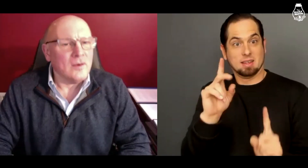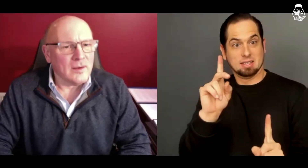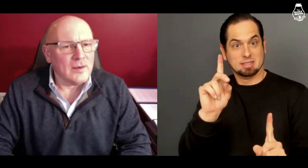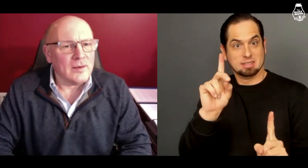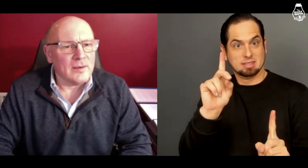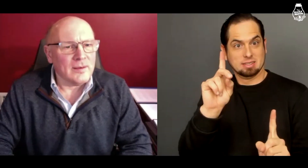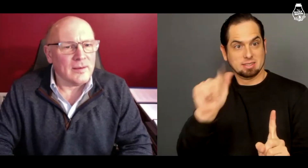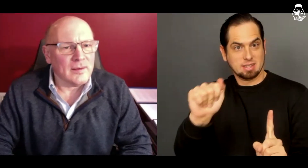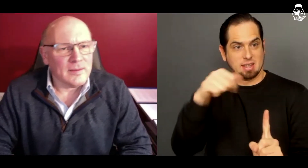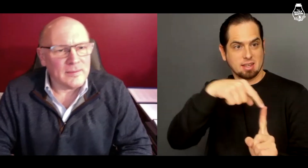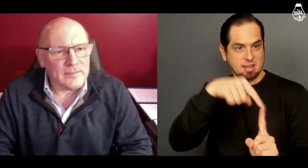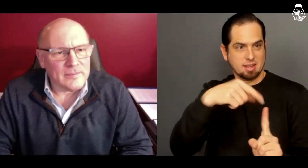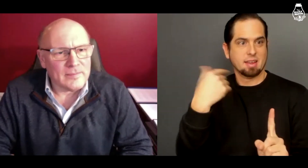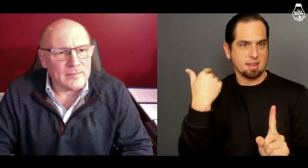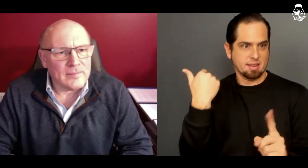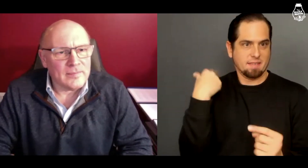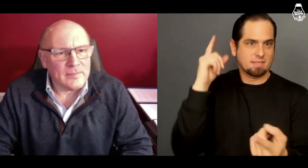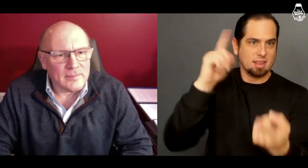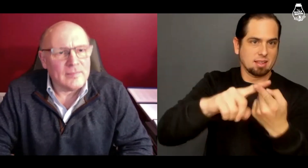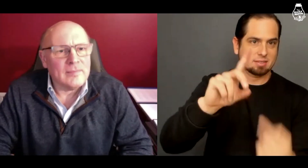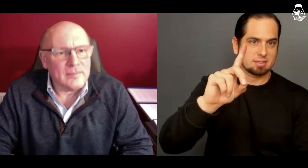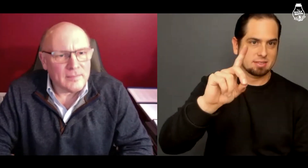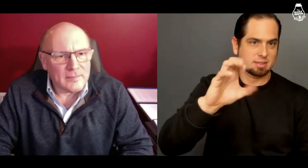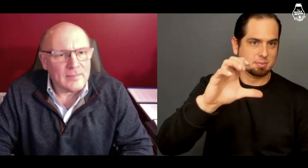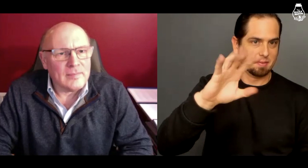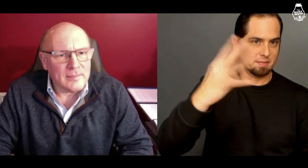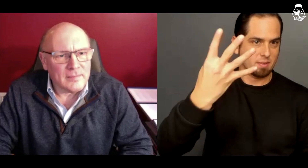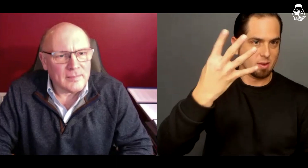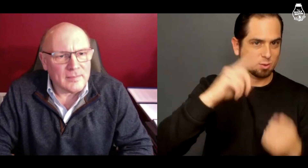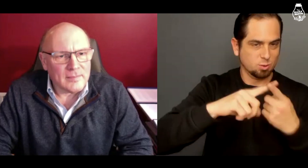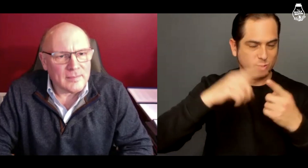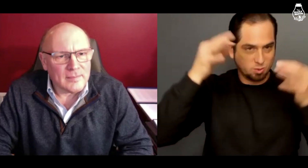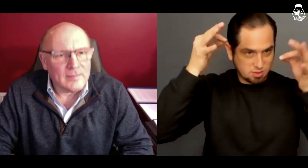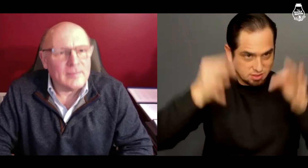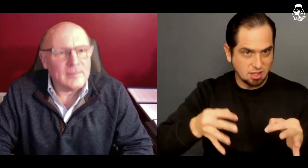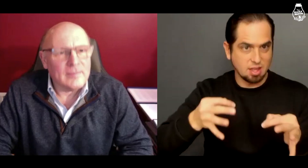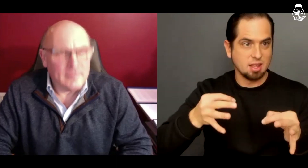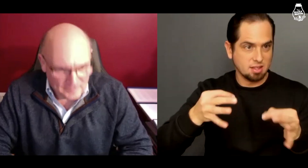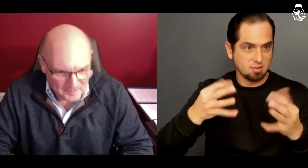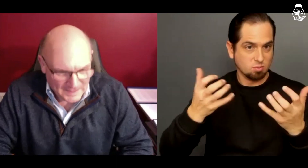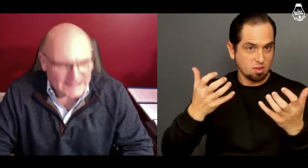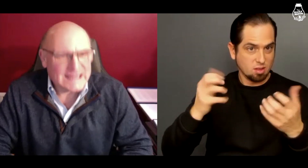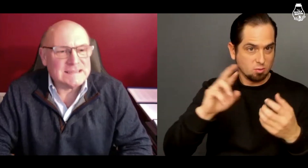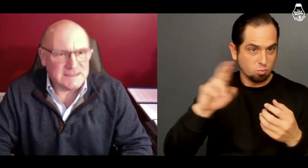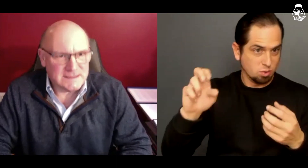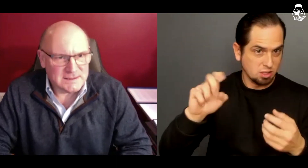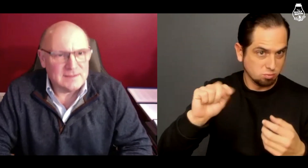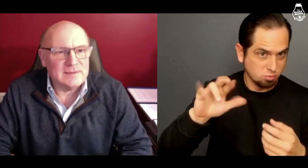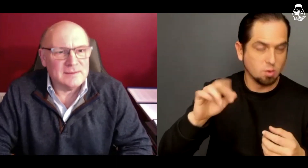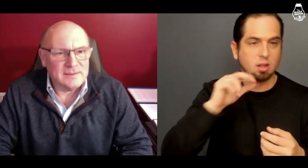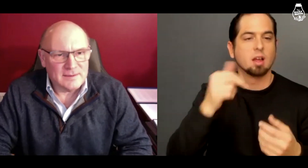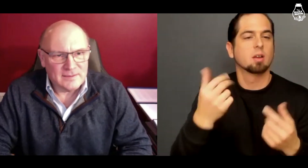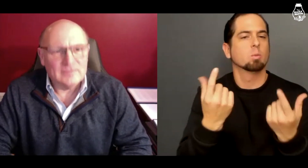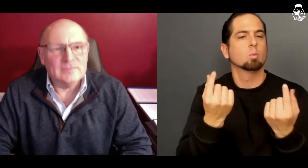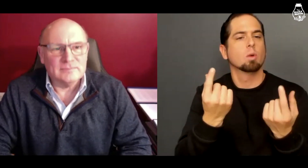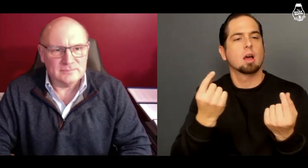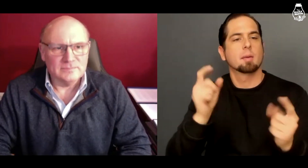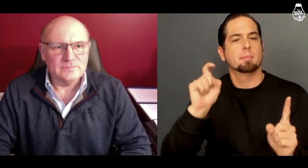Now, the DA has until December 4 to decide if she wants a retrial or not.